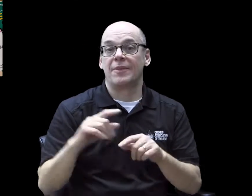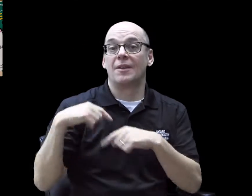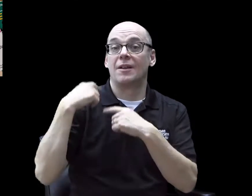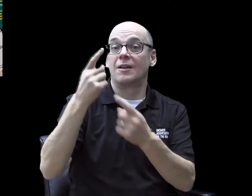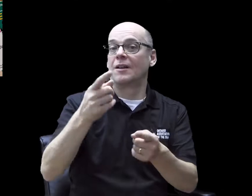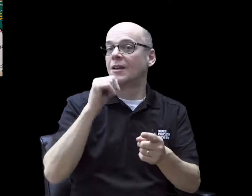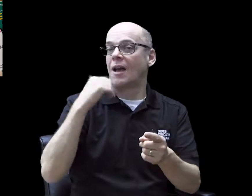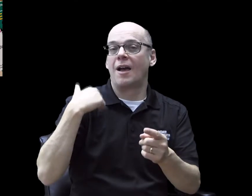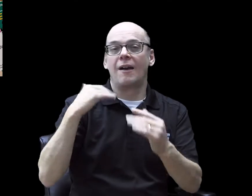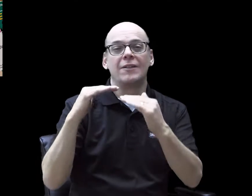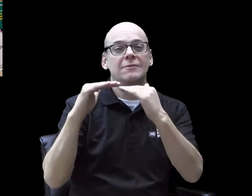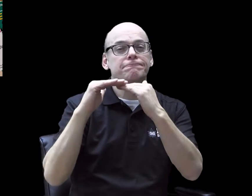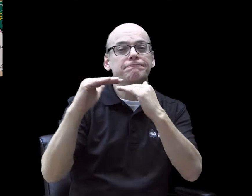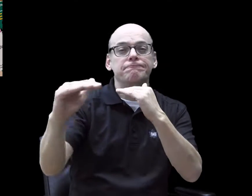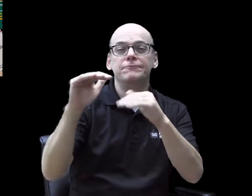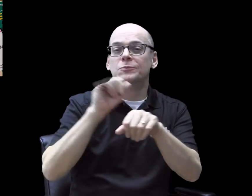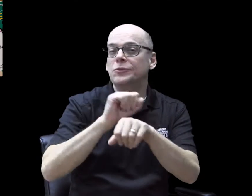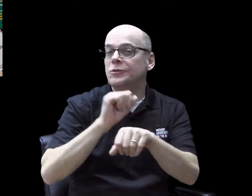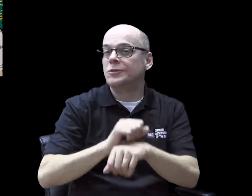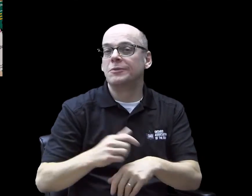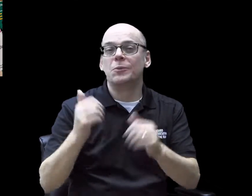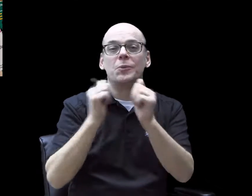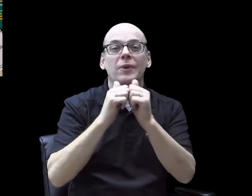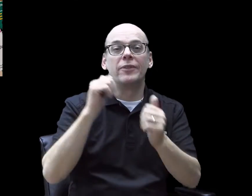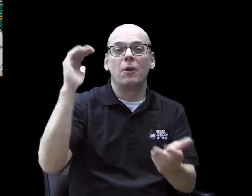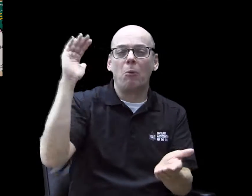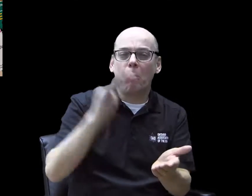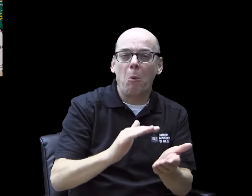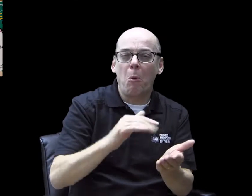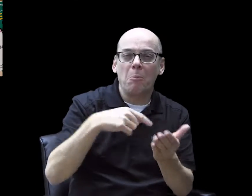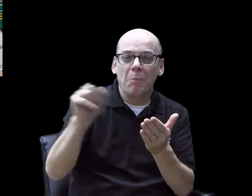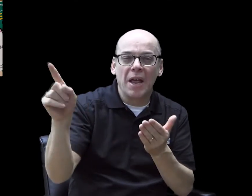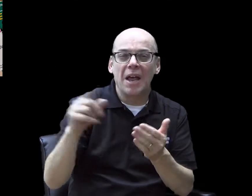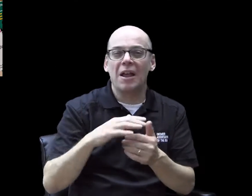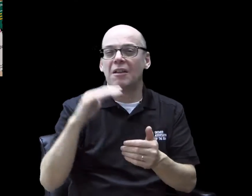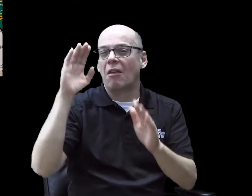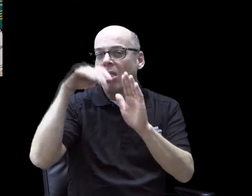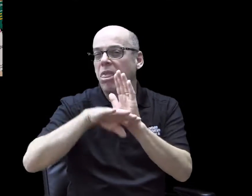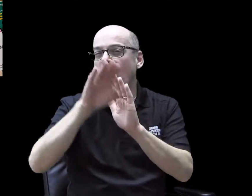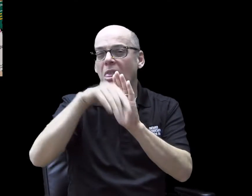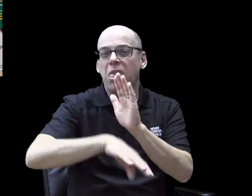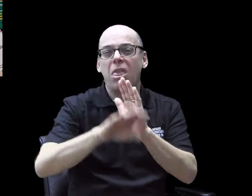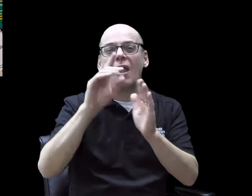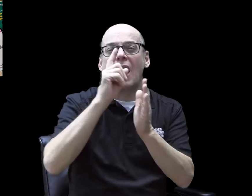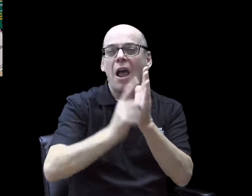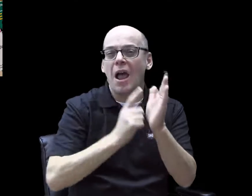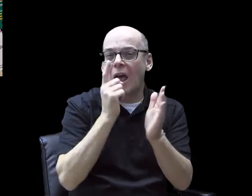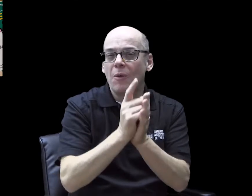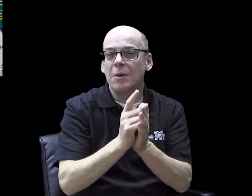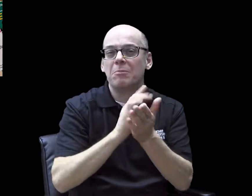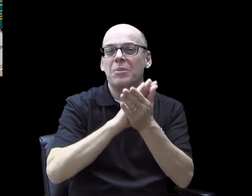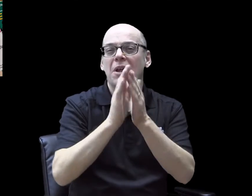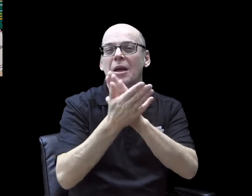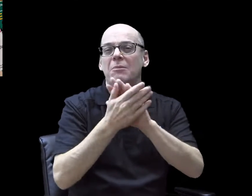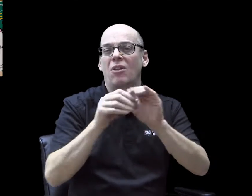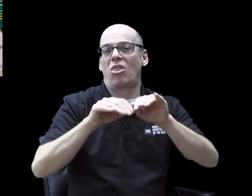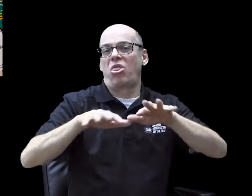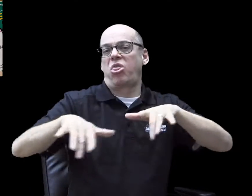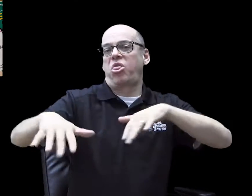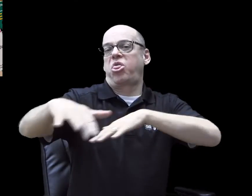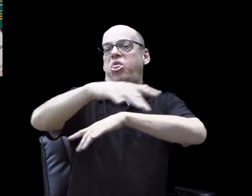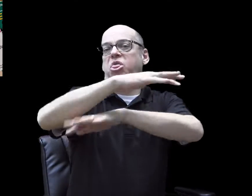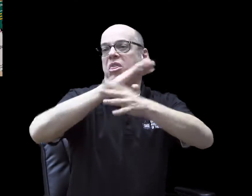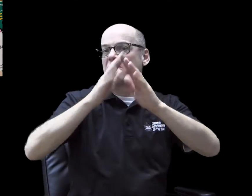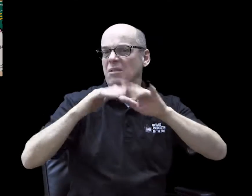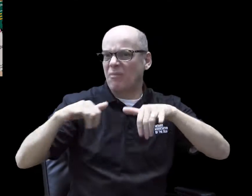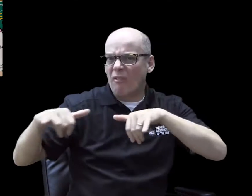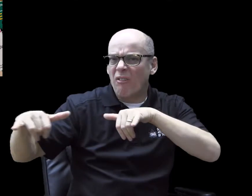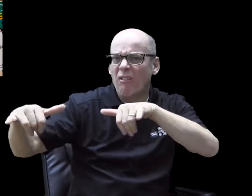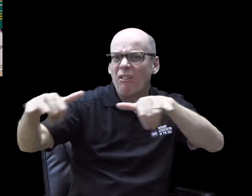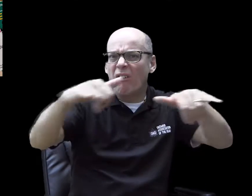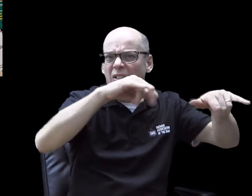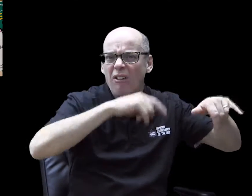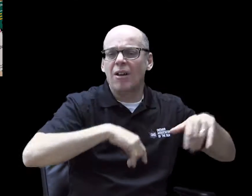Unstable jobs with low pay and irregular hours have become far too common in Ontario.